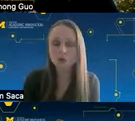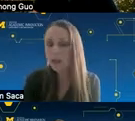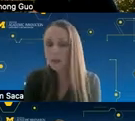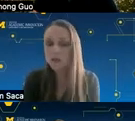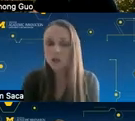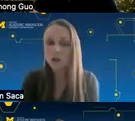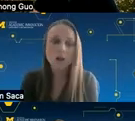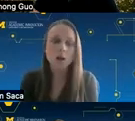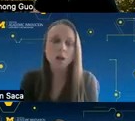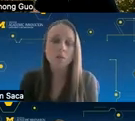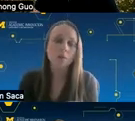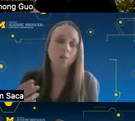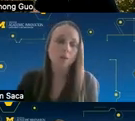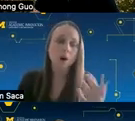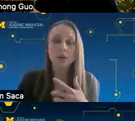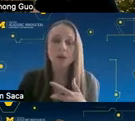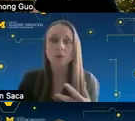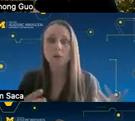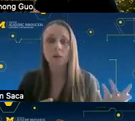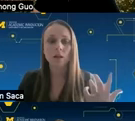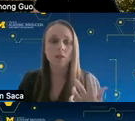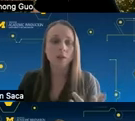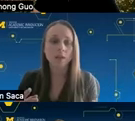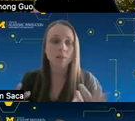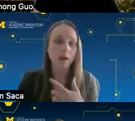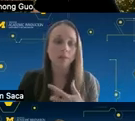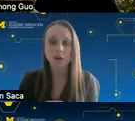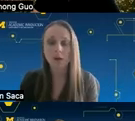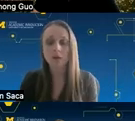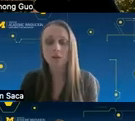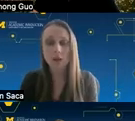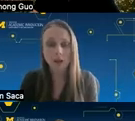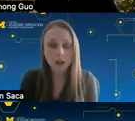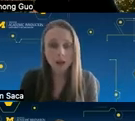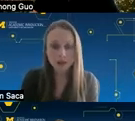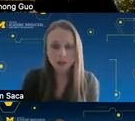train station with people walking quickly in various paths and directions and this was